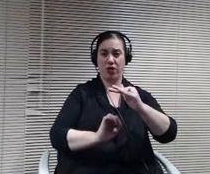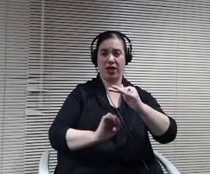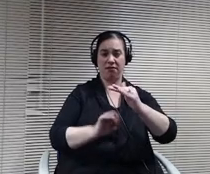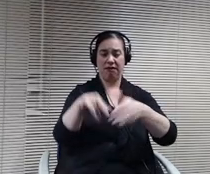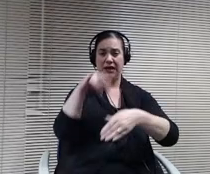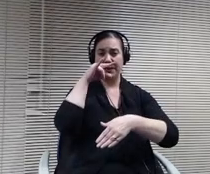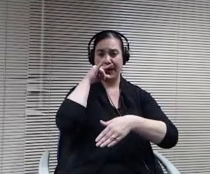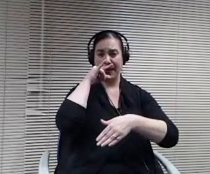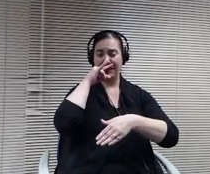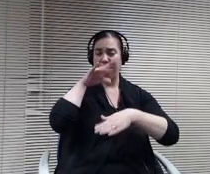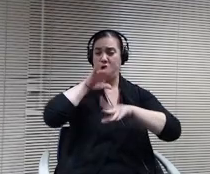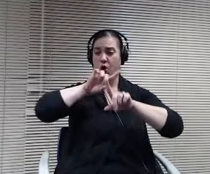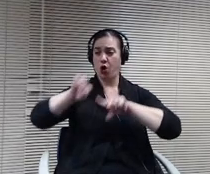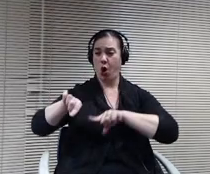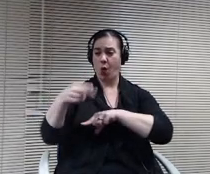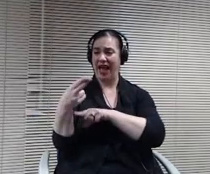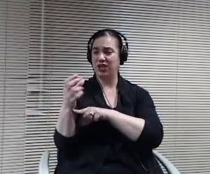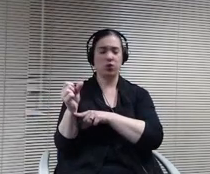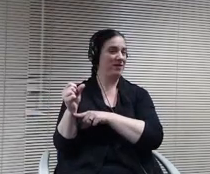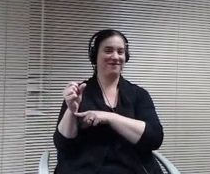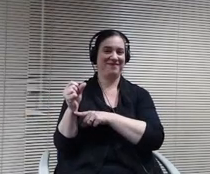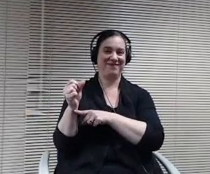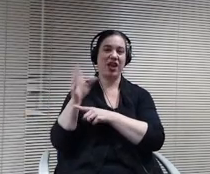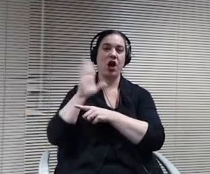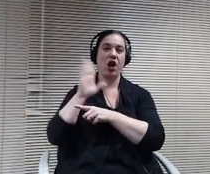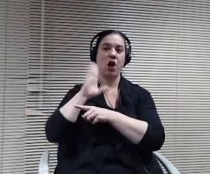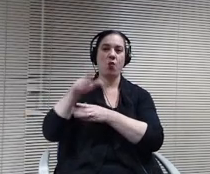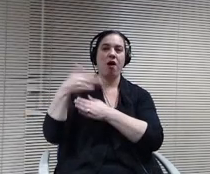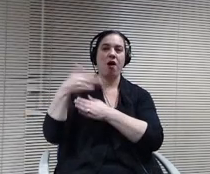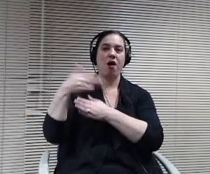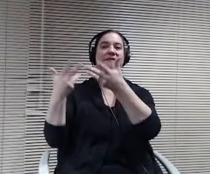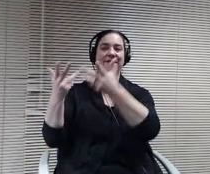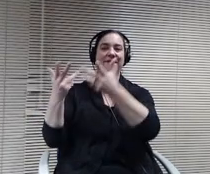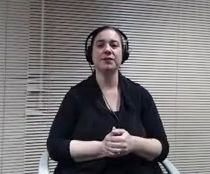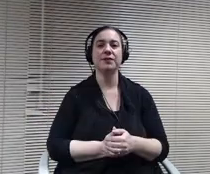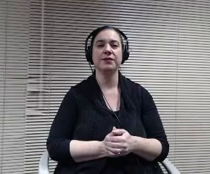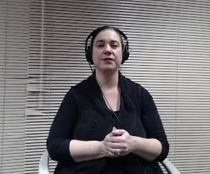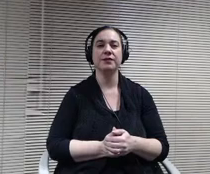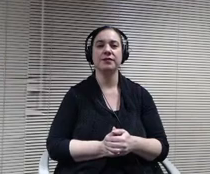So that would give really 9 days for for those 4th and 5th grade